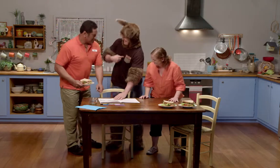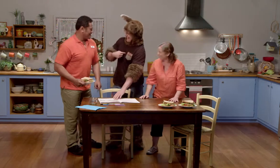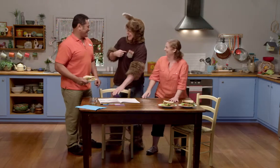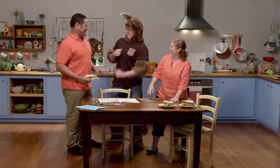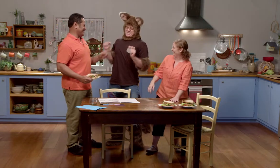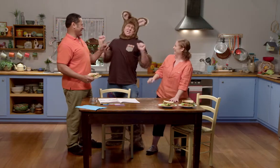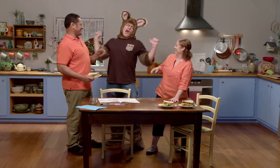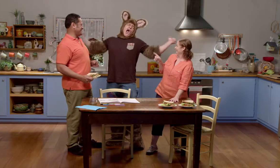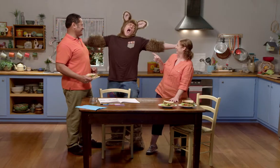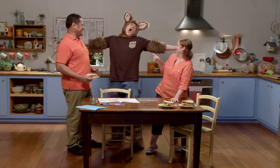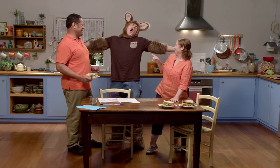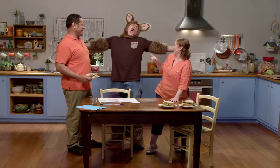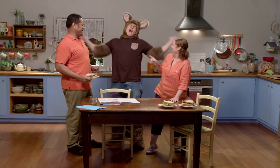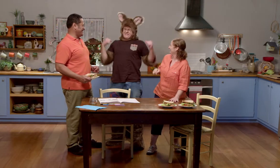What about this? This is me.